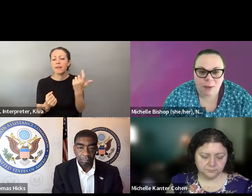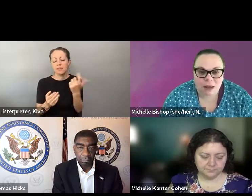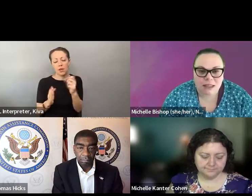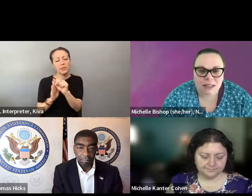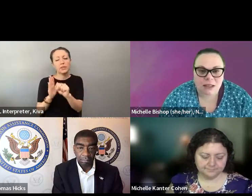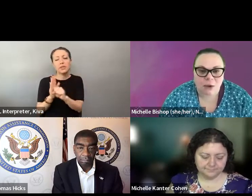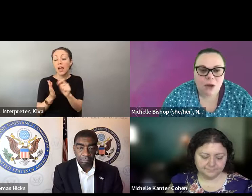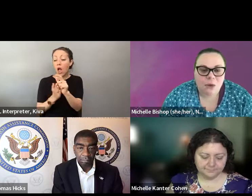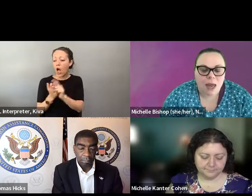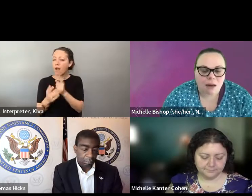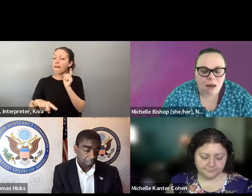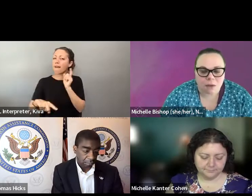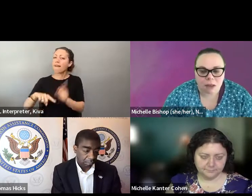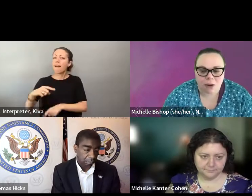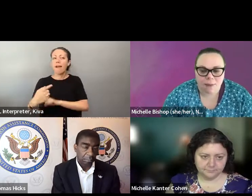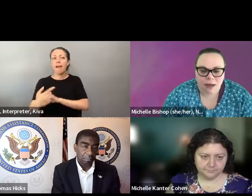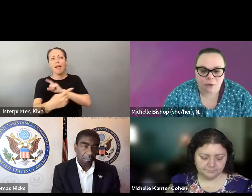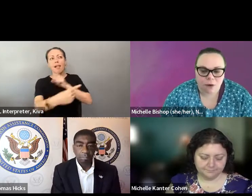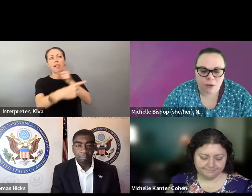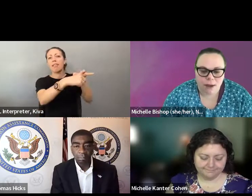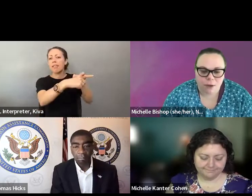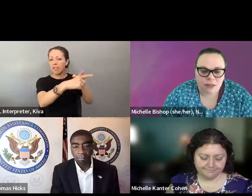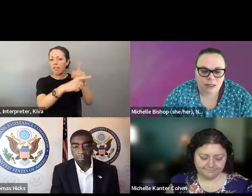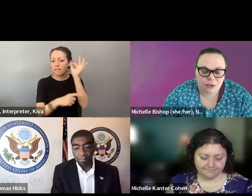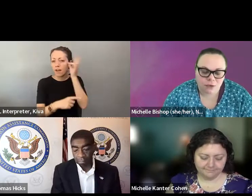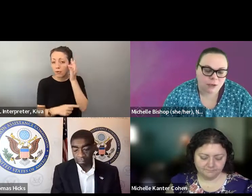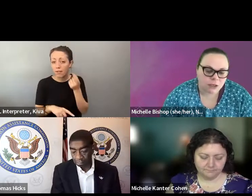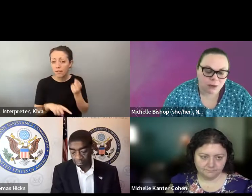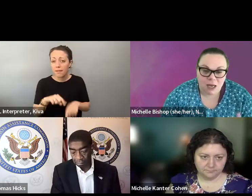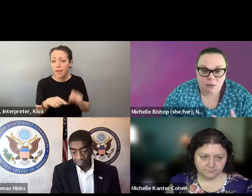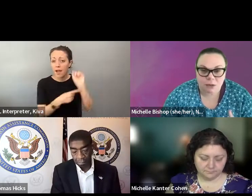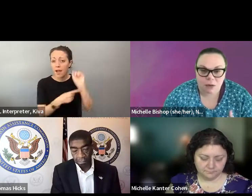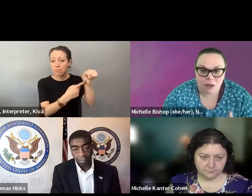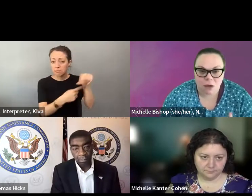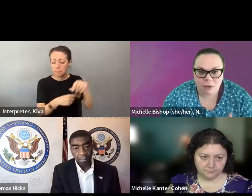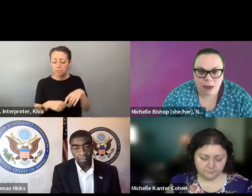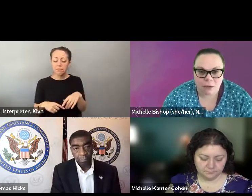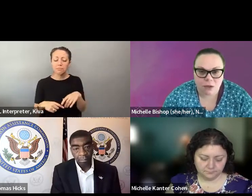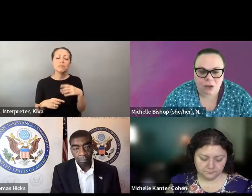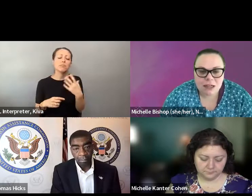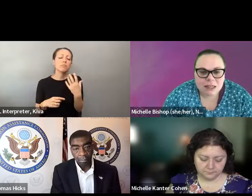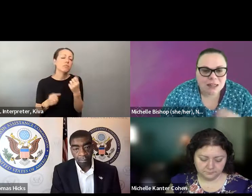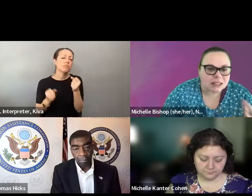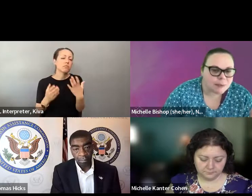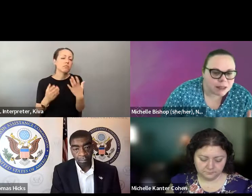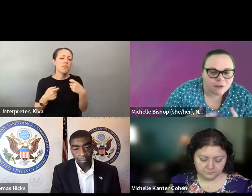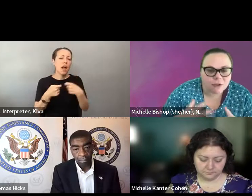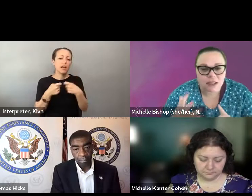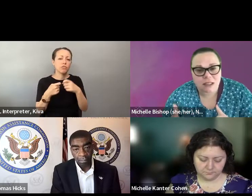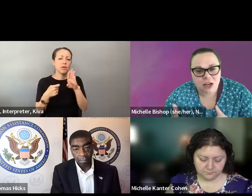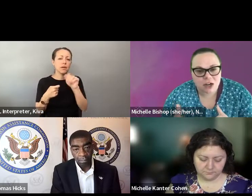you cannot violate the Ada. You can't, cannot violate Java, and you cannot violate the Voting Rights Act in passage of State laws, and creation of State policies. You cannot violate ADA and AAVA. We had a lot of really great back and forth about especially when it came to